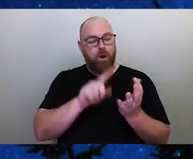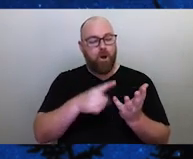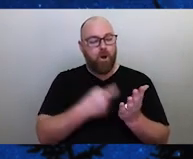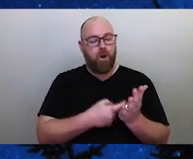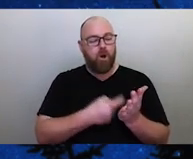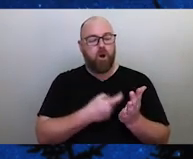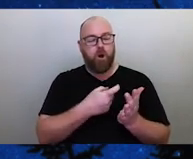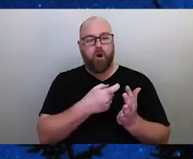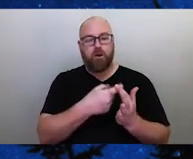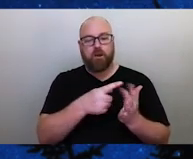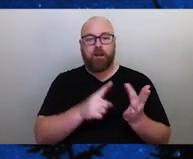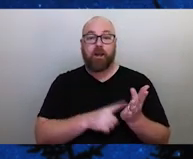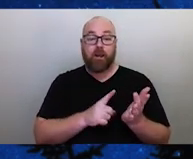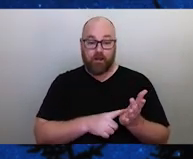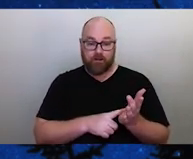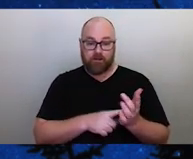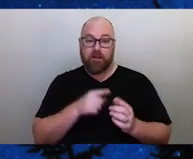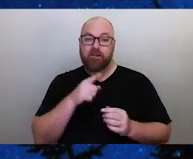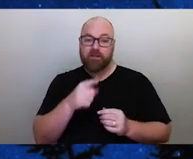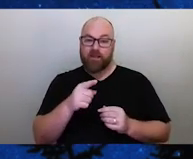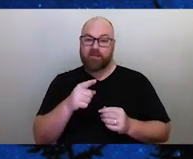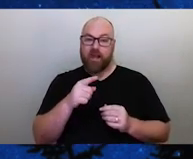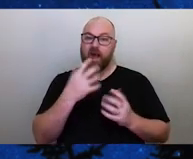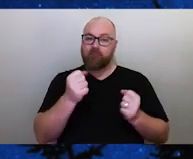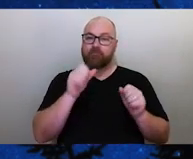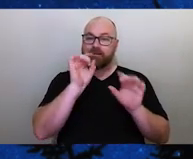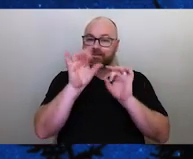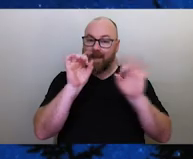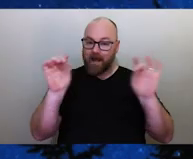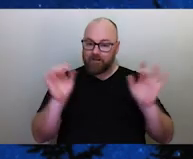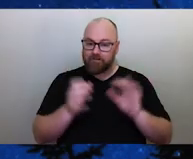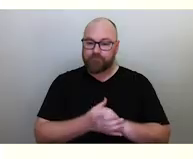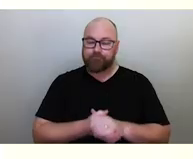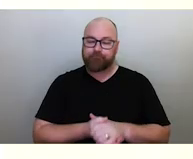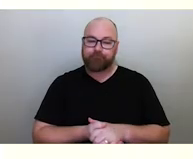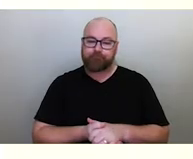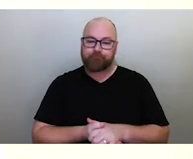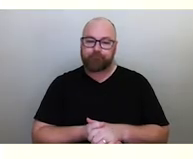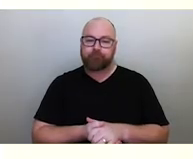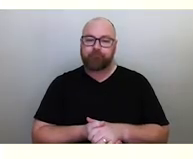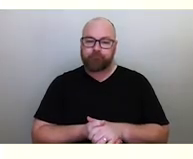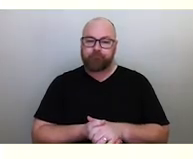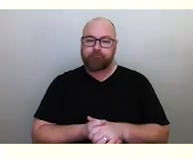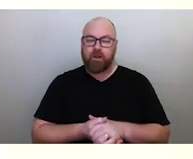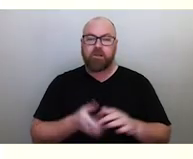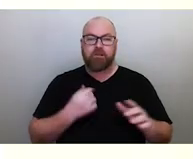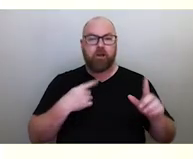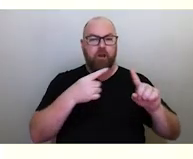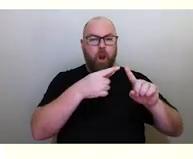which is comprised of the stars in Hydra. It's a very long linear constellation